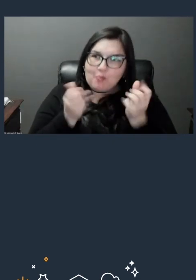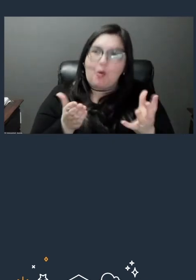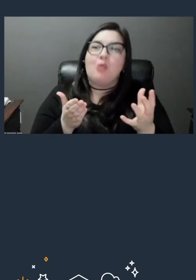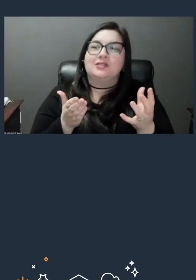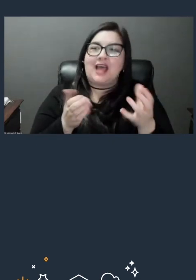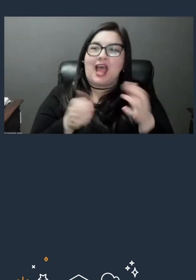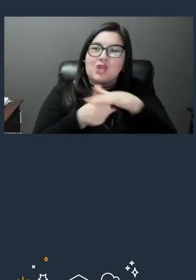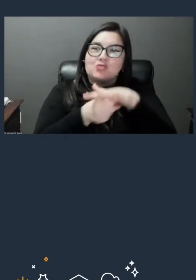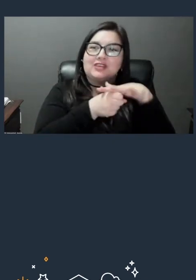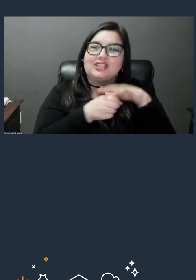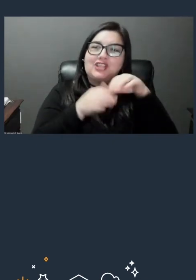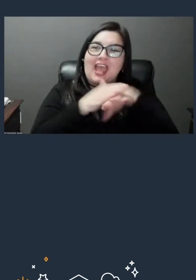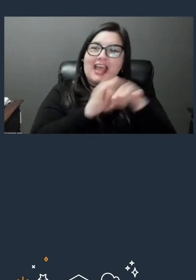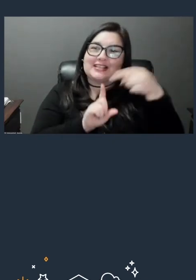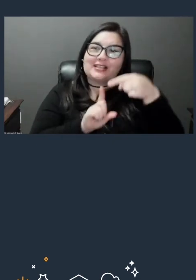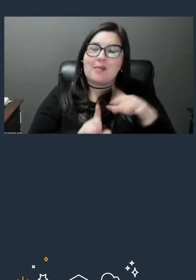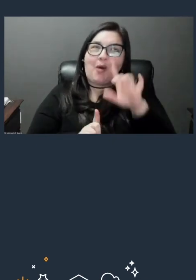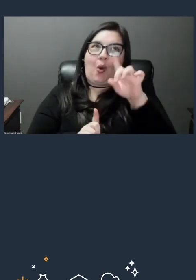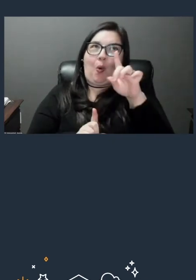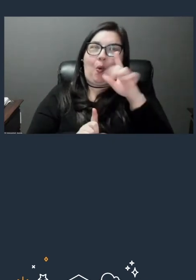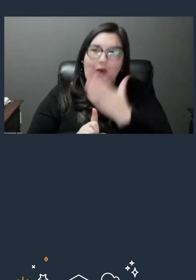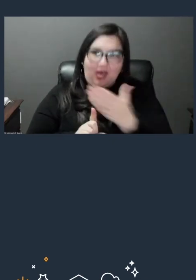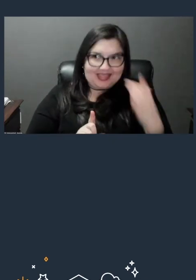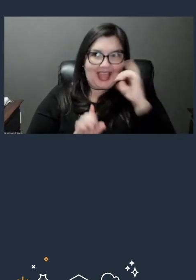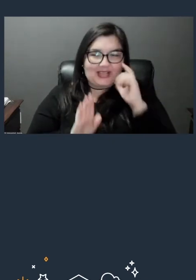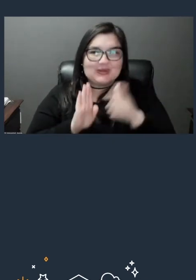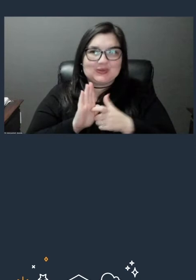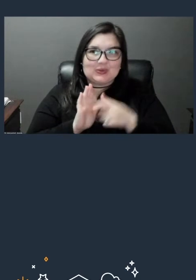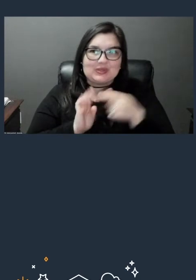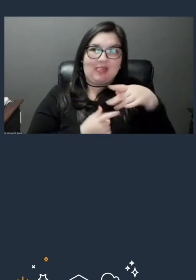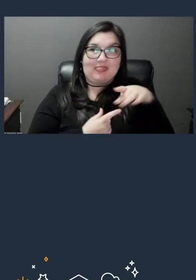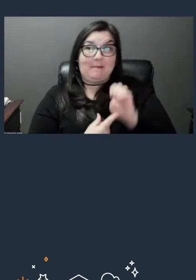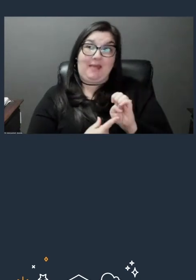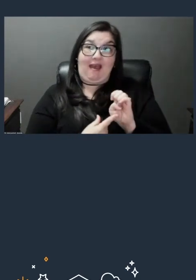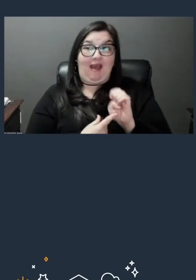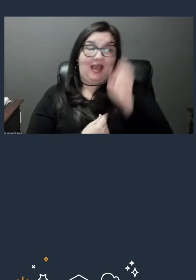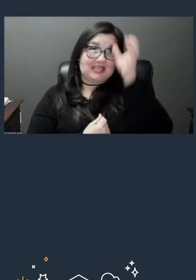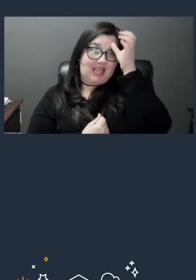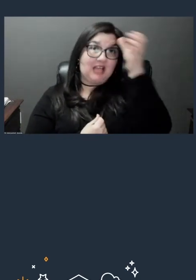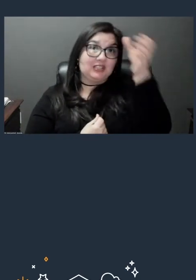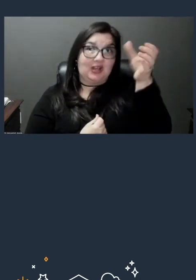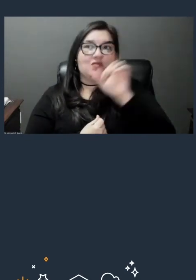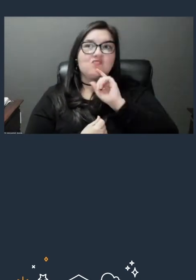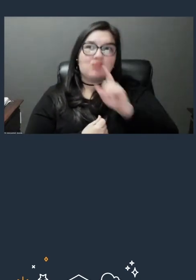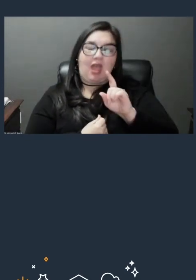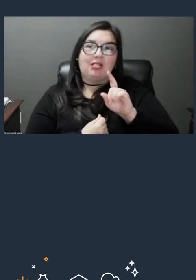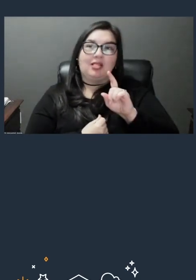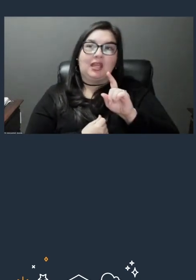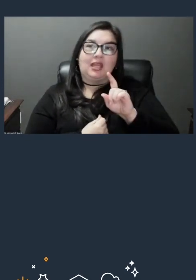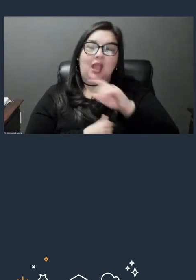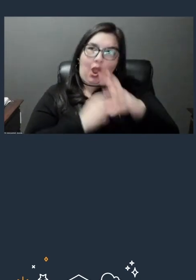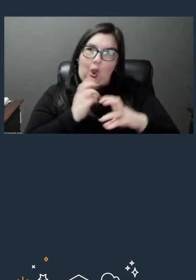and one of the things I noted is that the pie construct is, you know, kind of extends around the world if you think about it loosely enough,